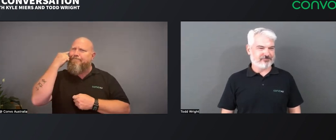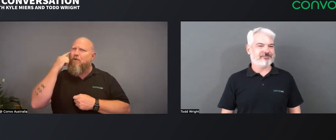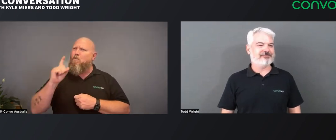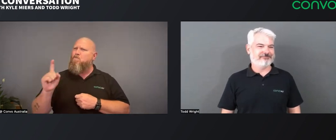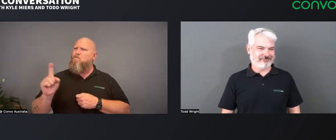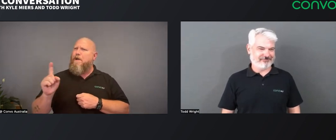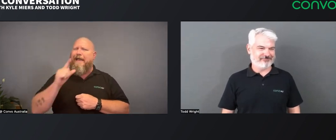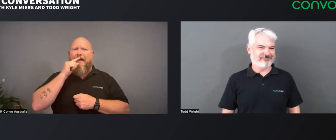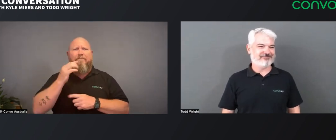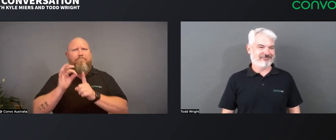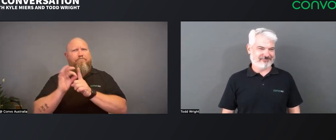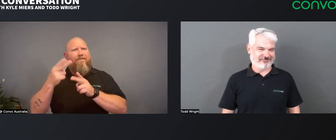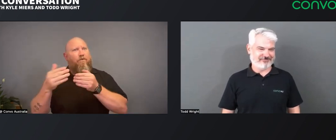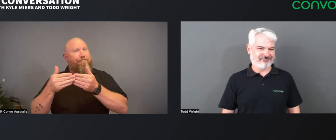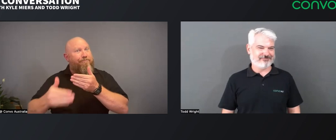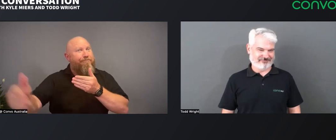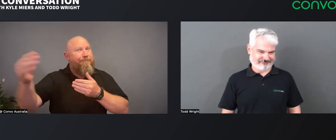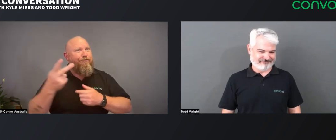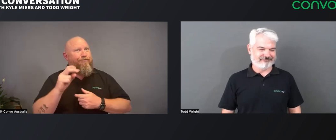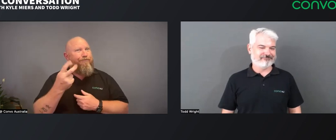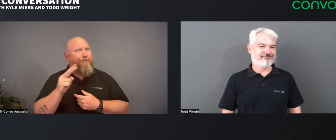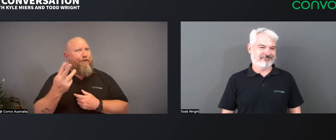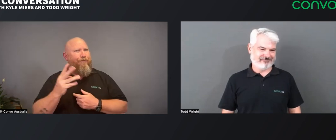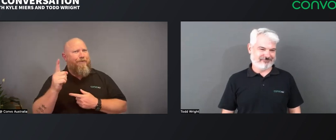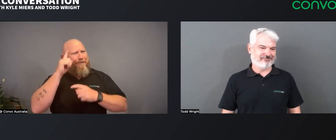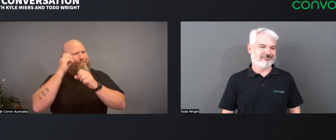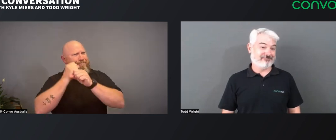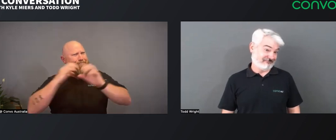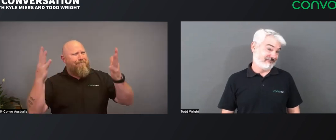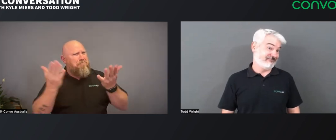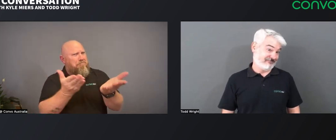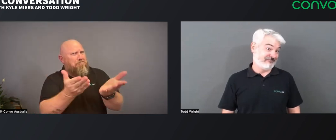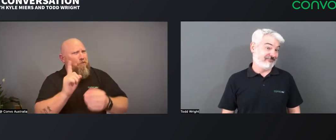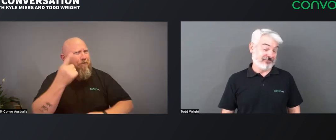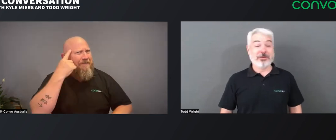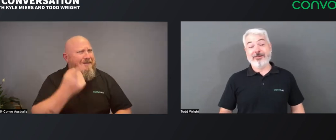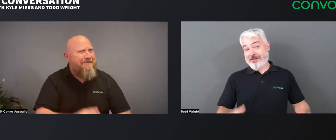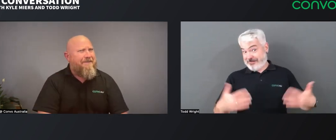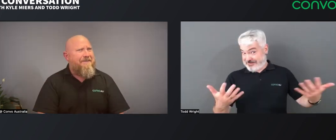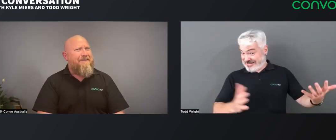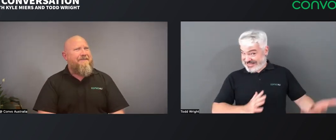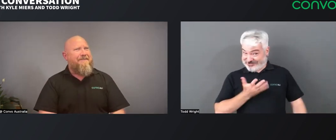saying we should have this, and we should have that, and that really inspires me for 2023. How about you?